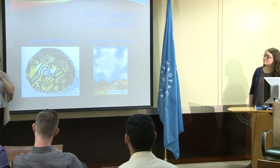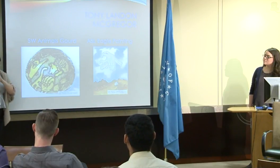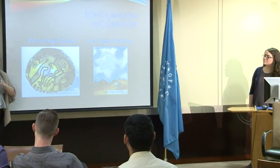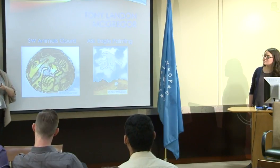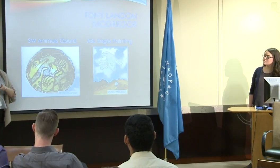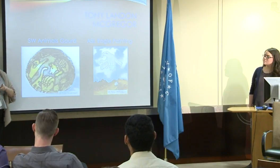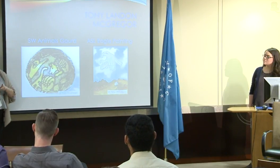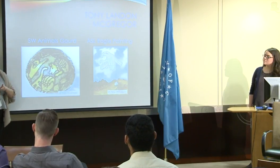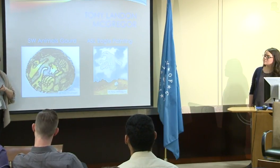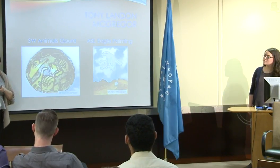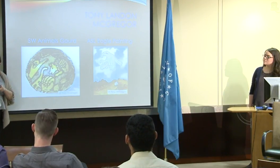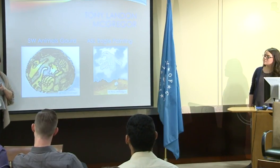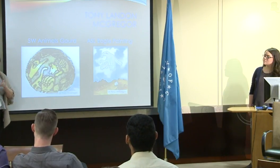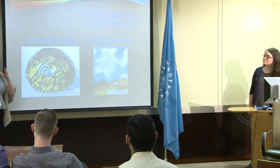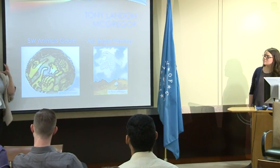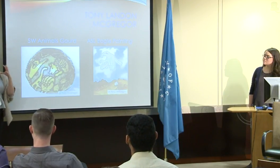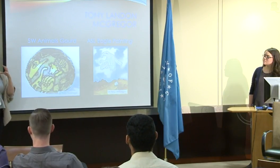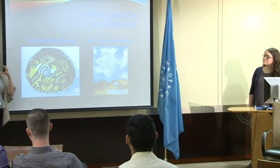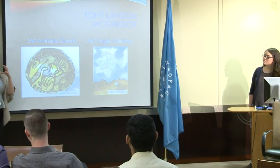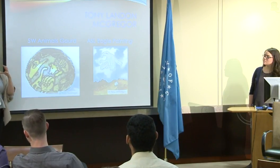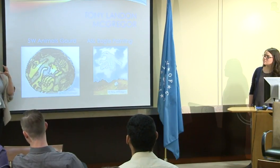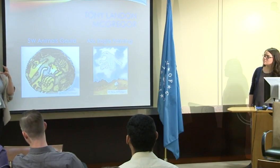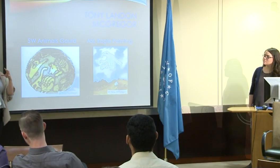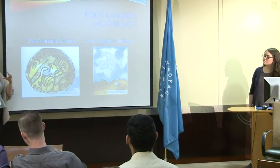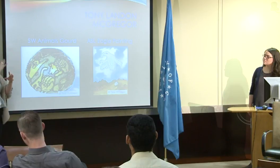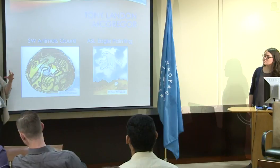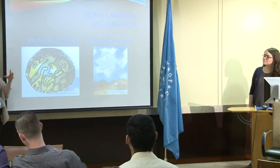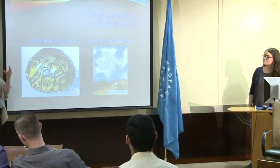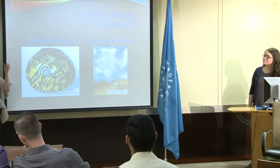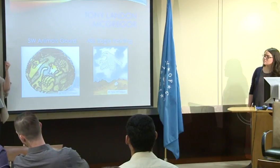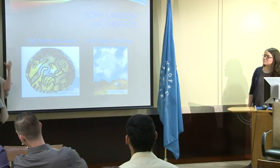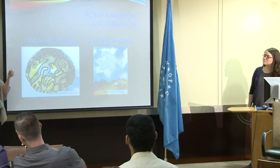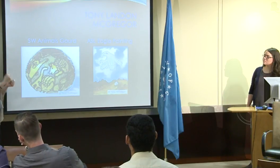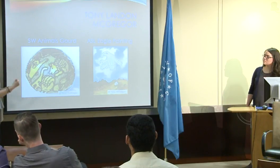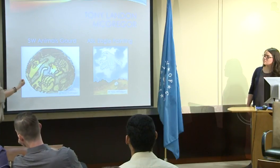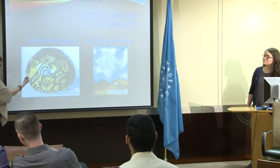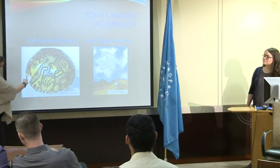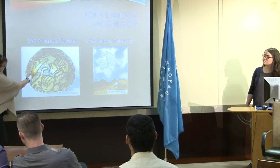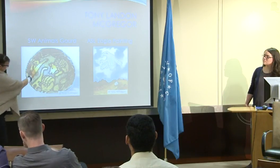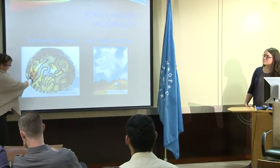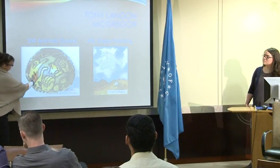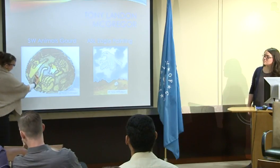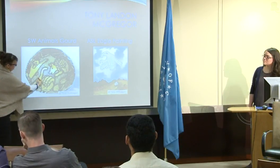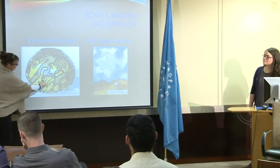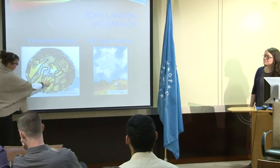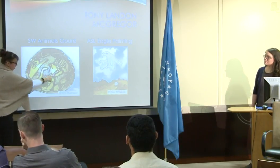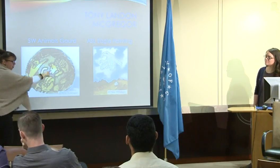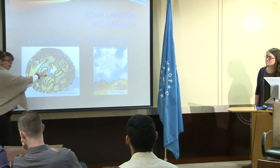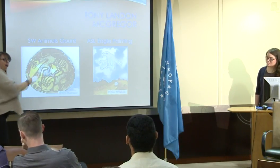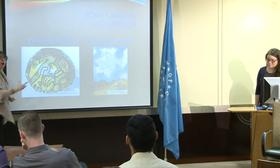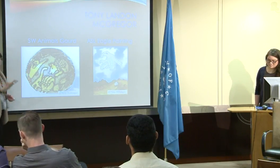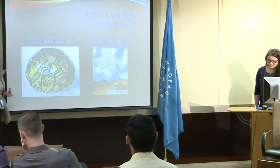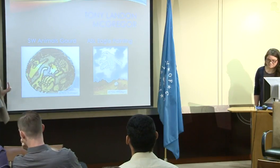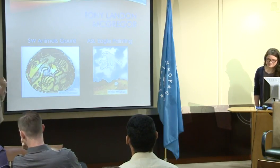for this PowerPoint to show this to you. This is a gourd, and he has decorated it